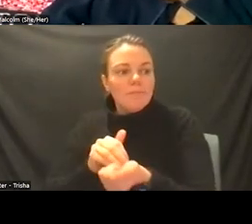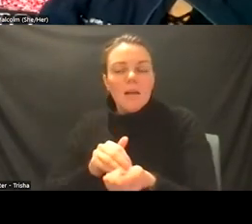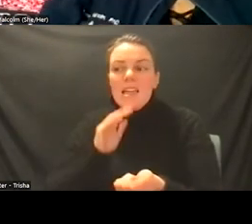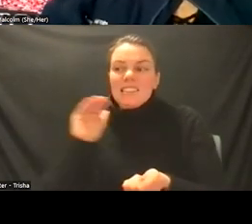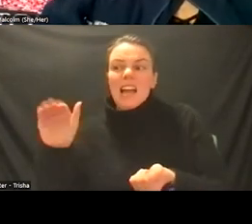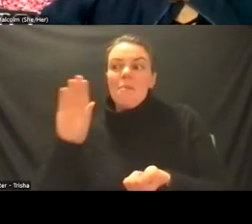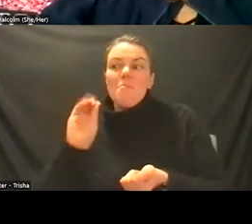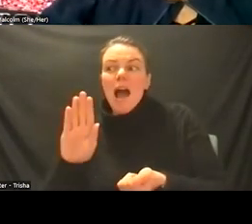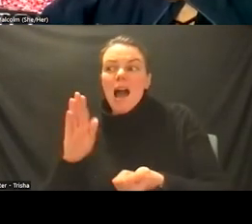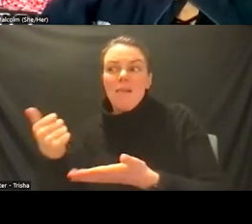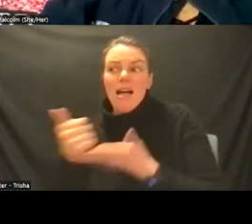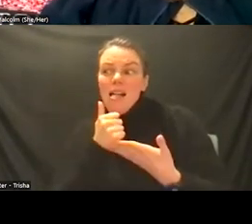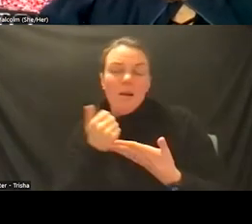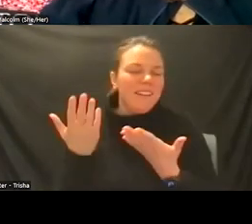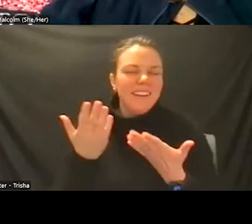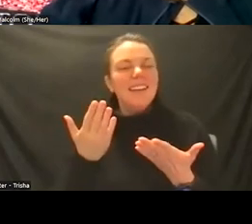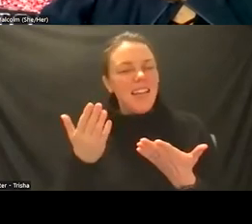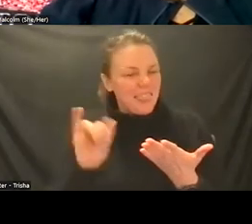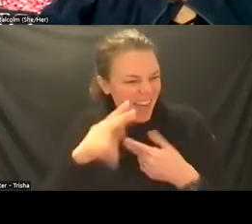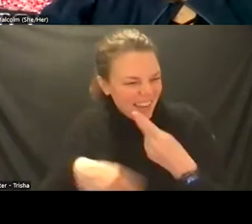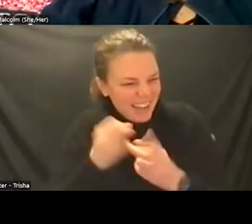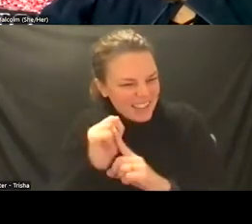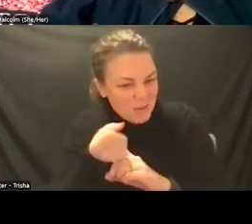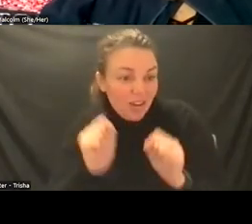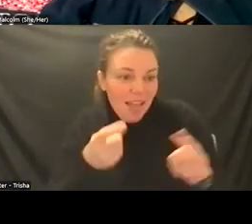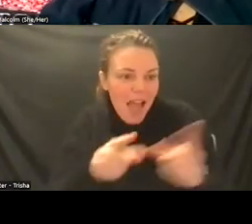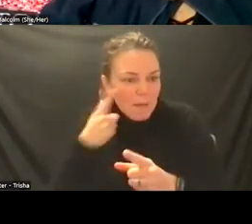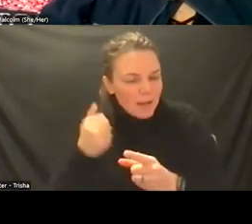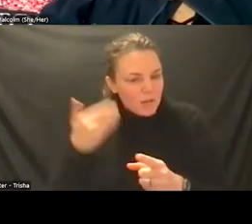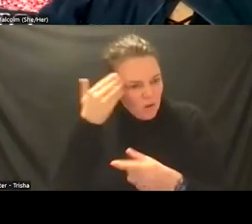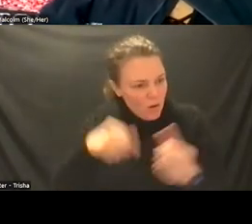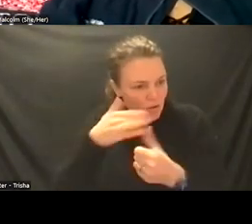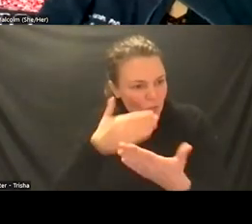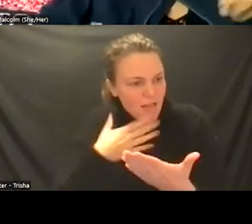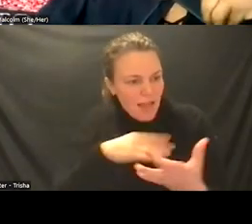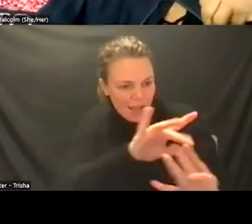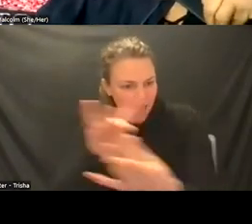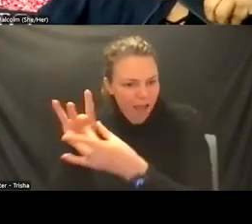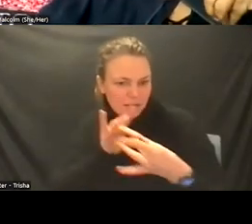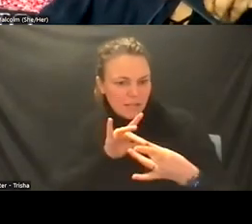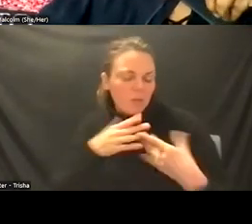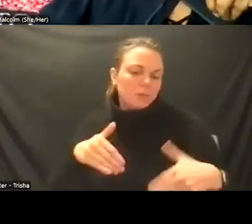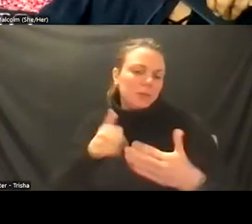you know those kinds of um situations can happen um and but i do think that because